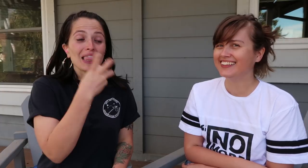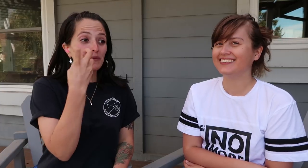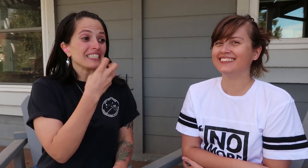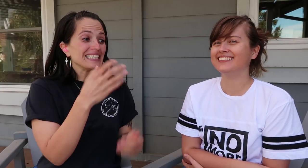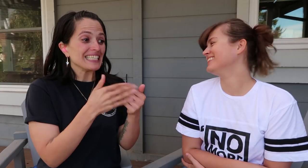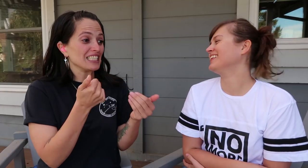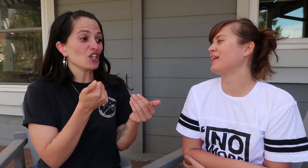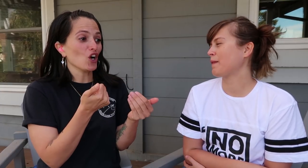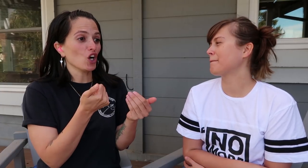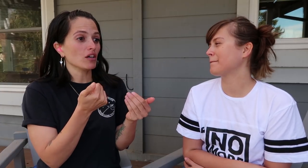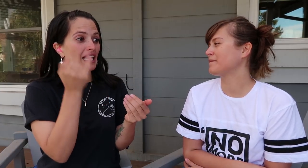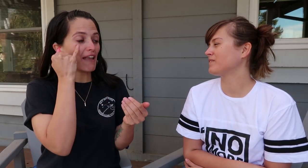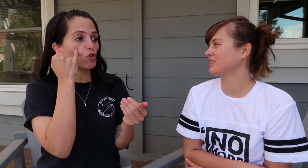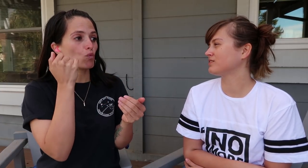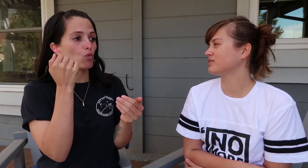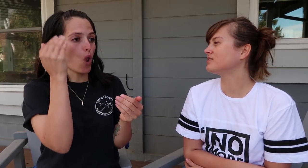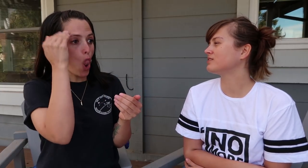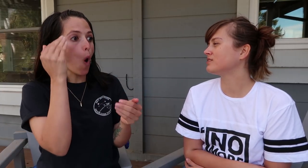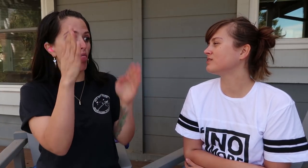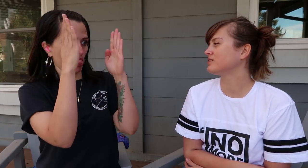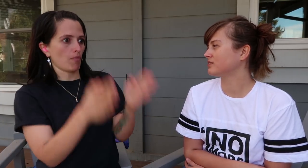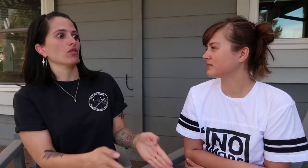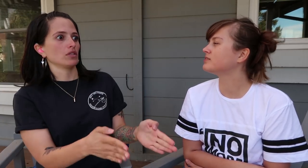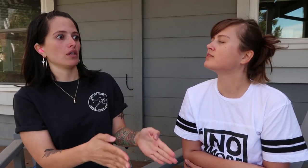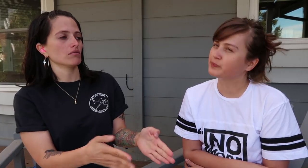Lip reading is easier if you know the person.